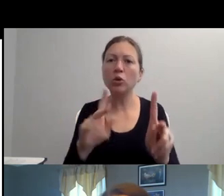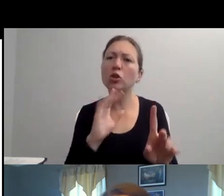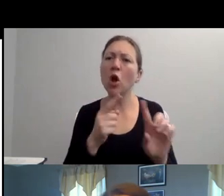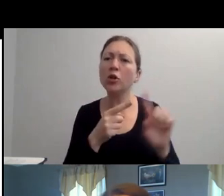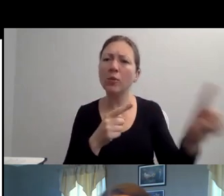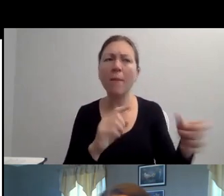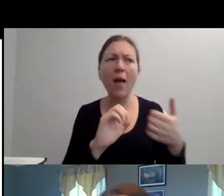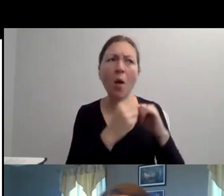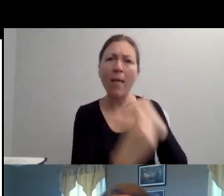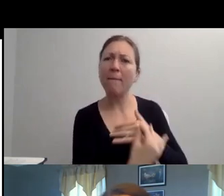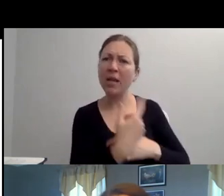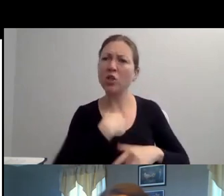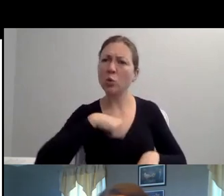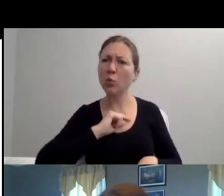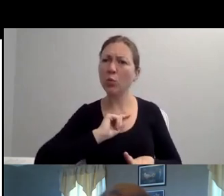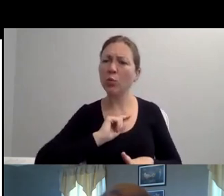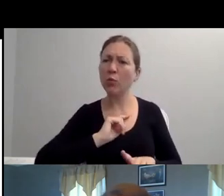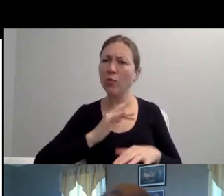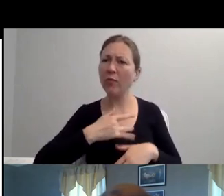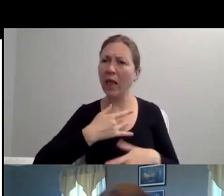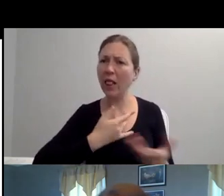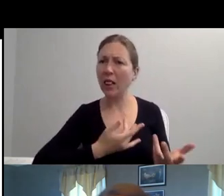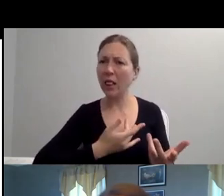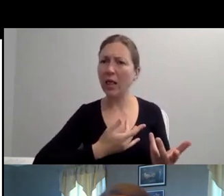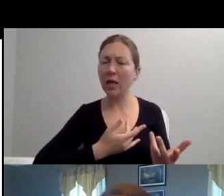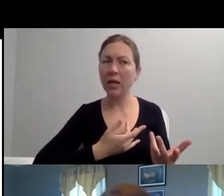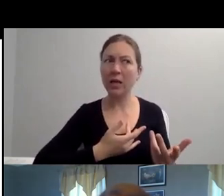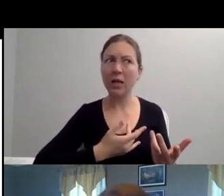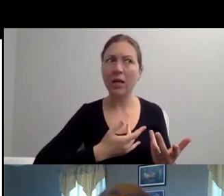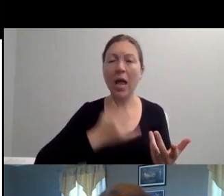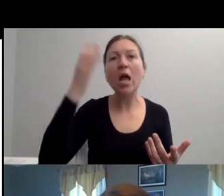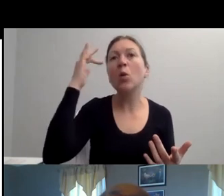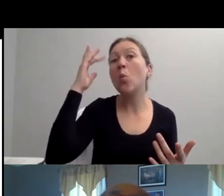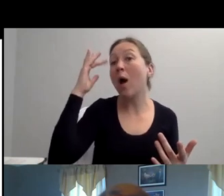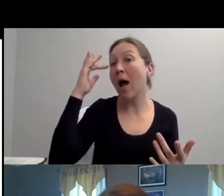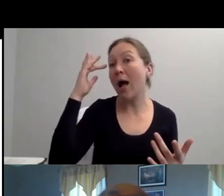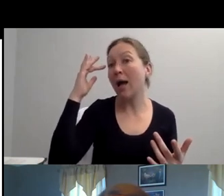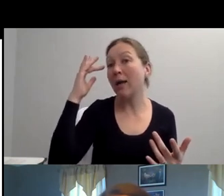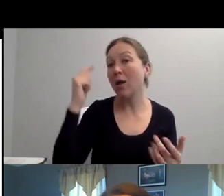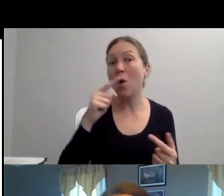AND CALLING US THAT IS ADDING WEIGHT."